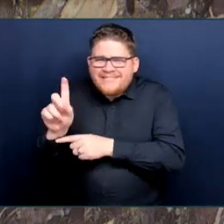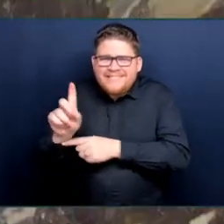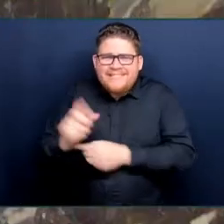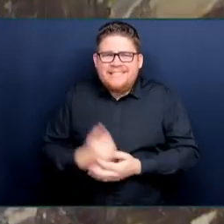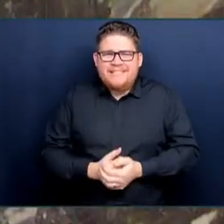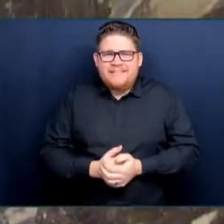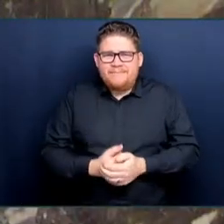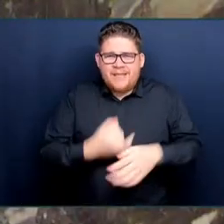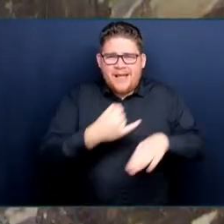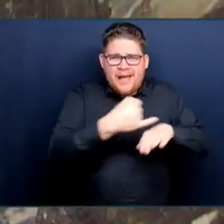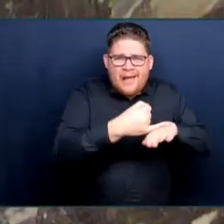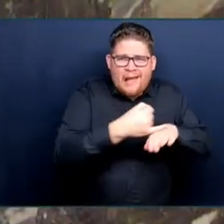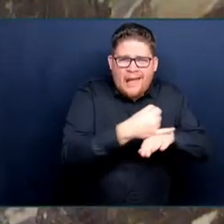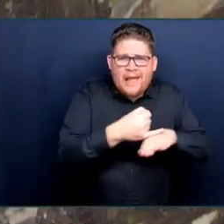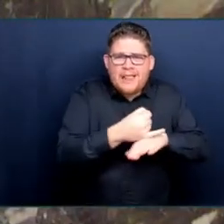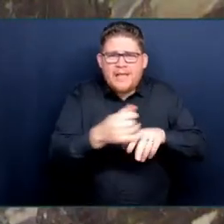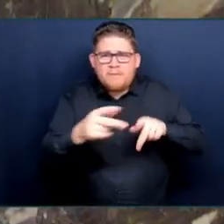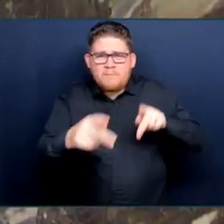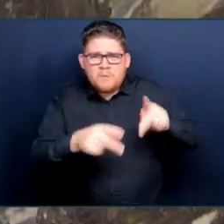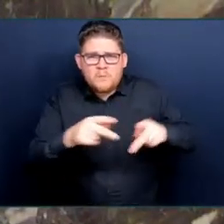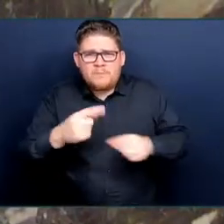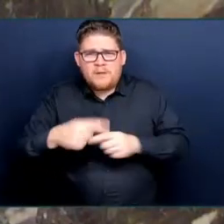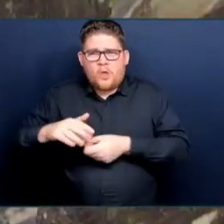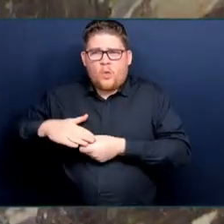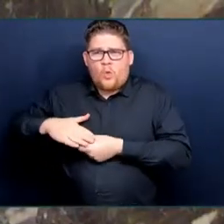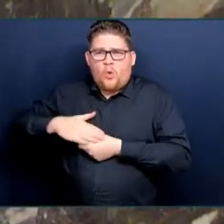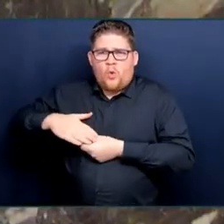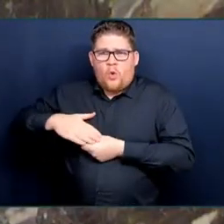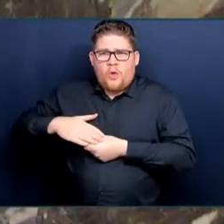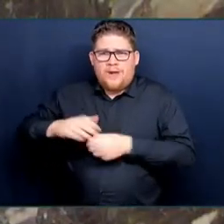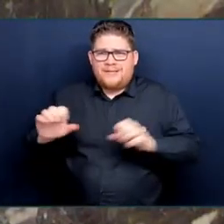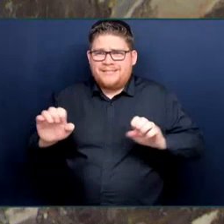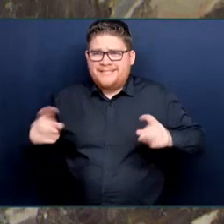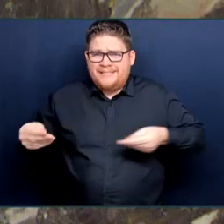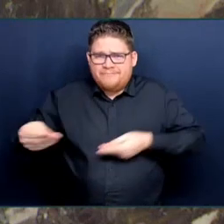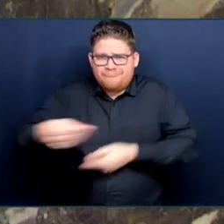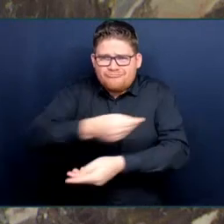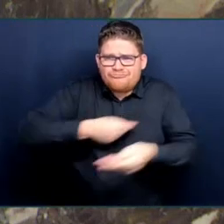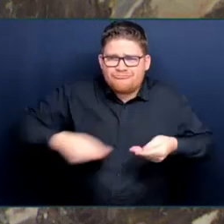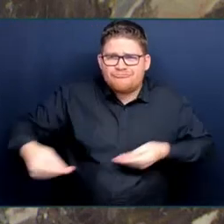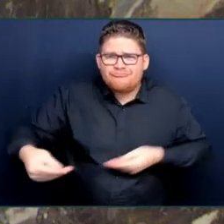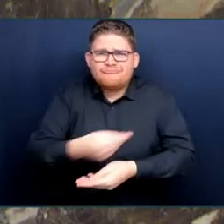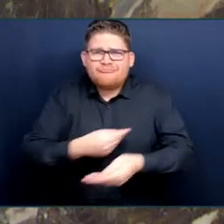This event would not be possible without the leadership of president Sylvain Alie and vice